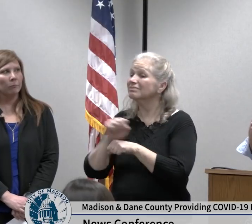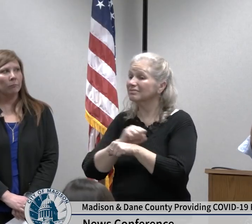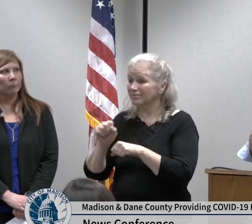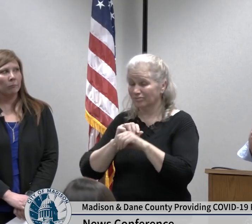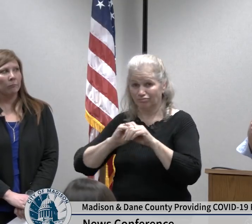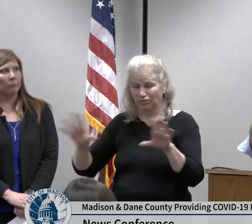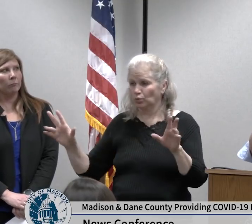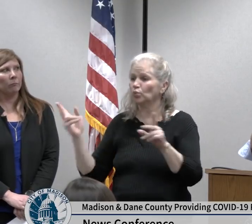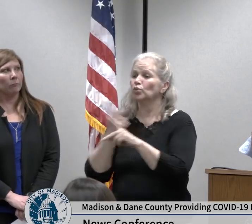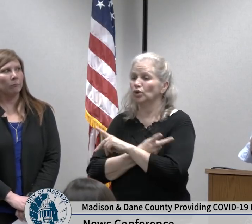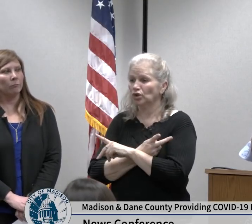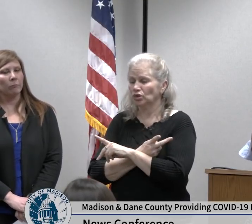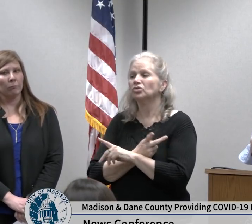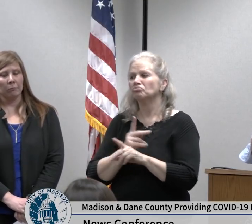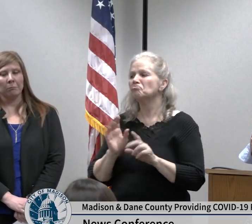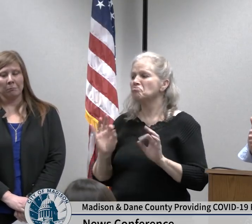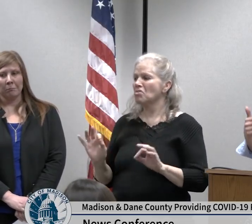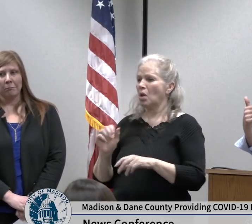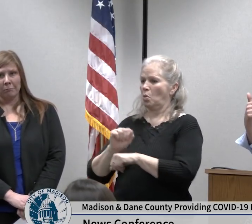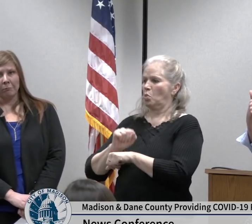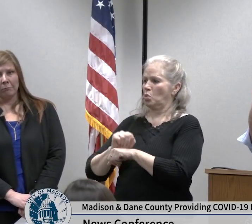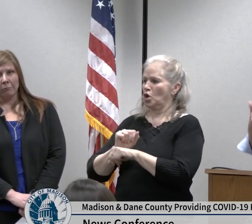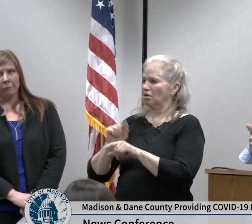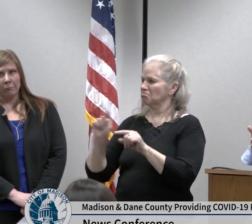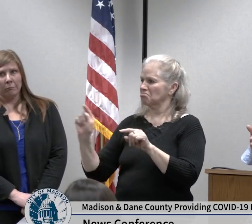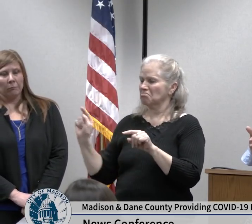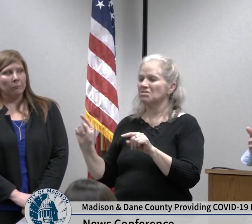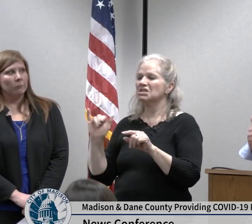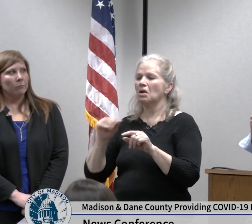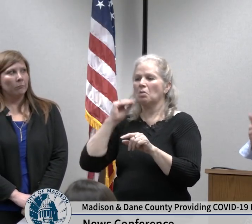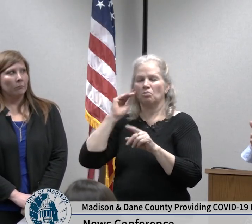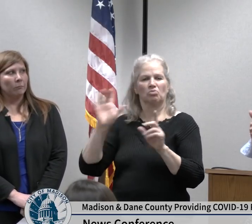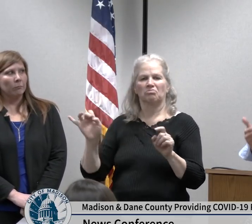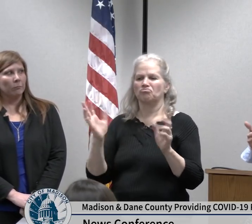result in slowing that down but we believe it's prudent to be as prepared